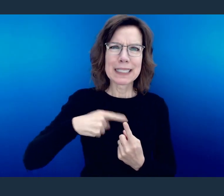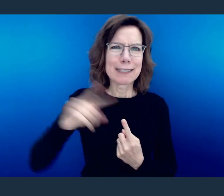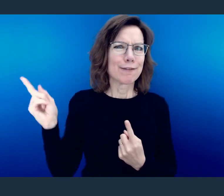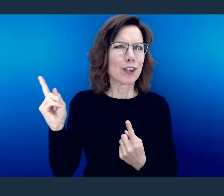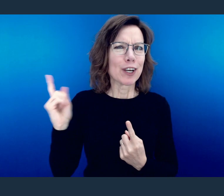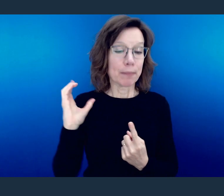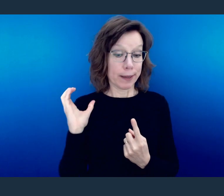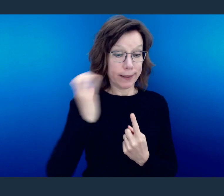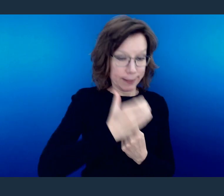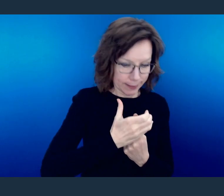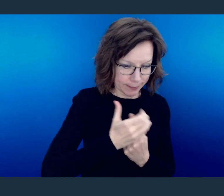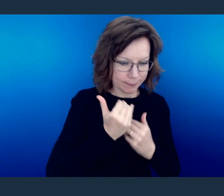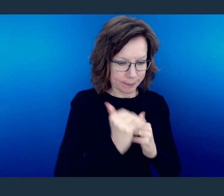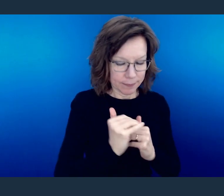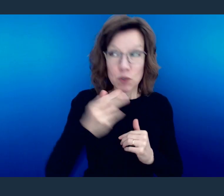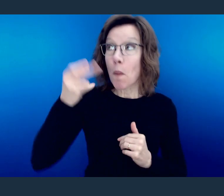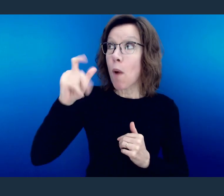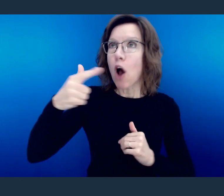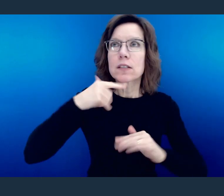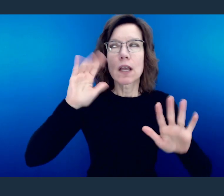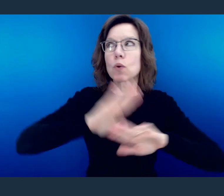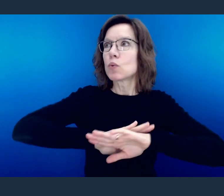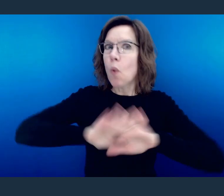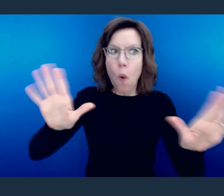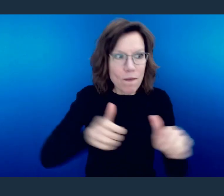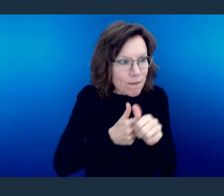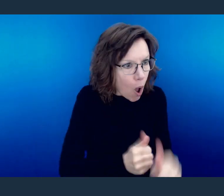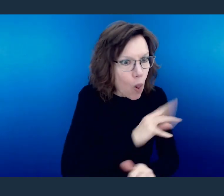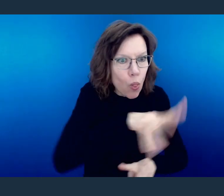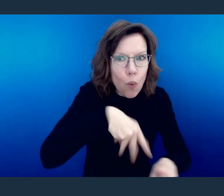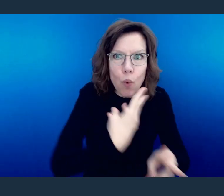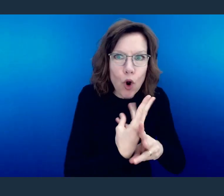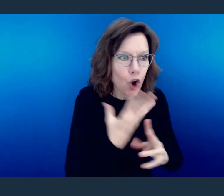And Paul says don't be conformed to the ways of the world.